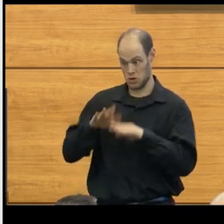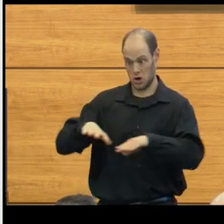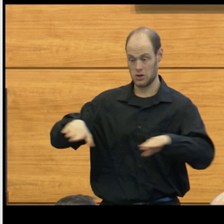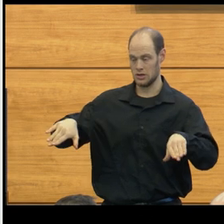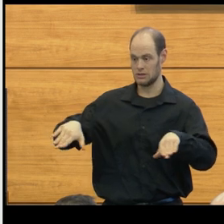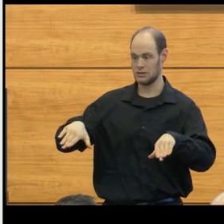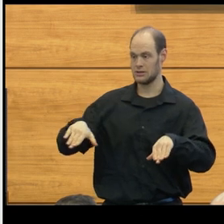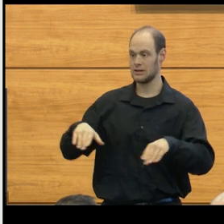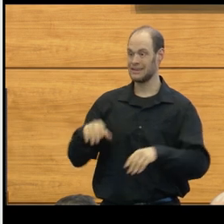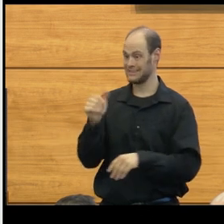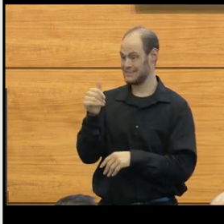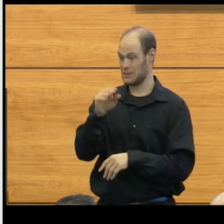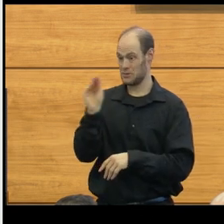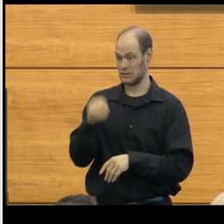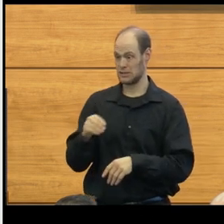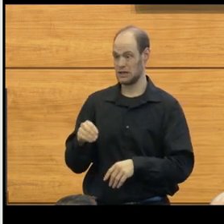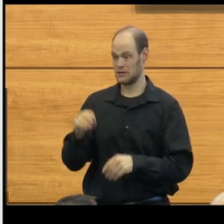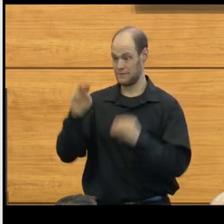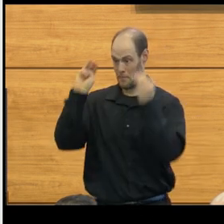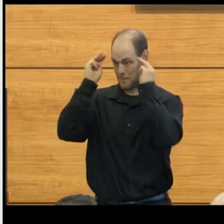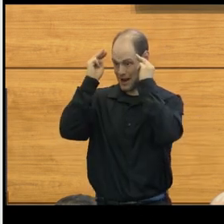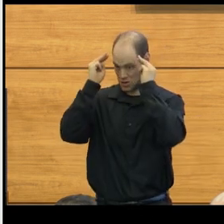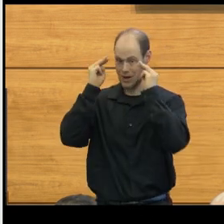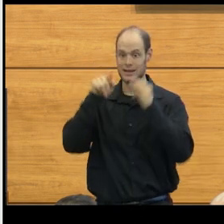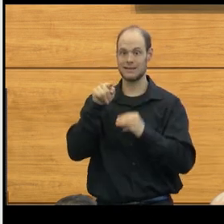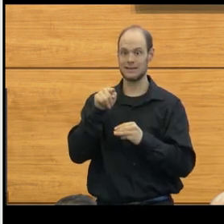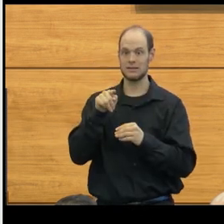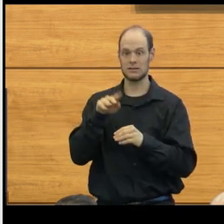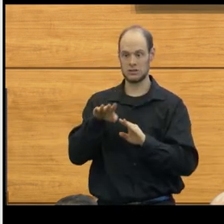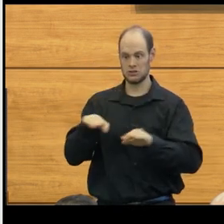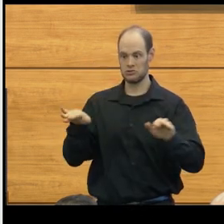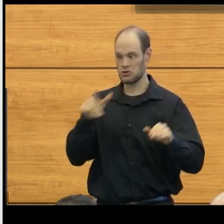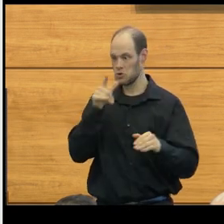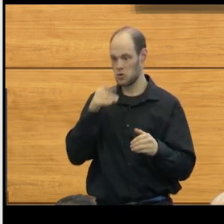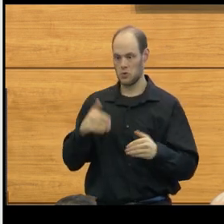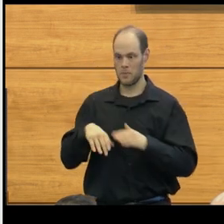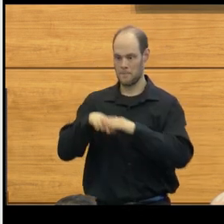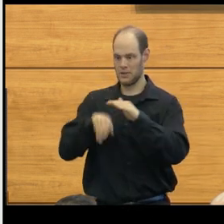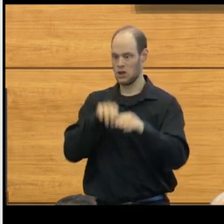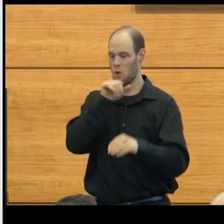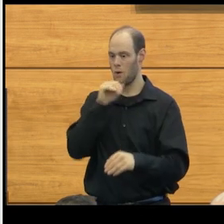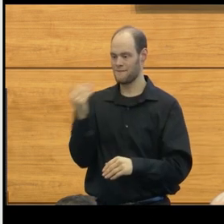as many as 10% of migraines present in children that are younger than the age of 15.